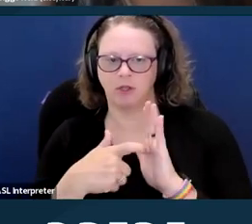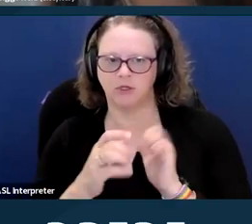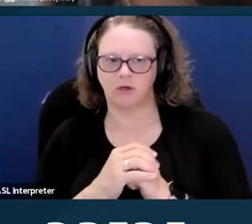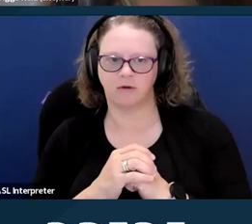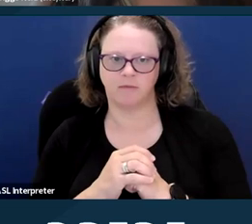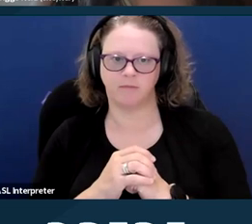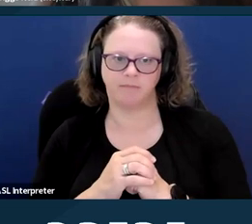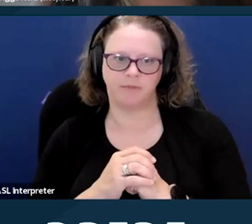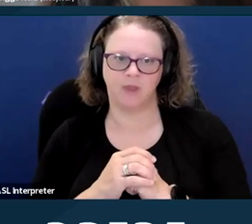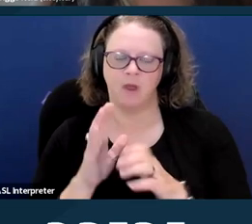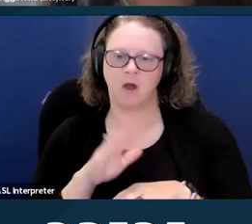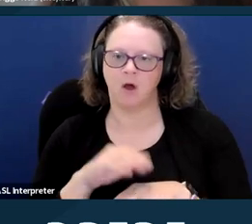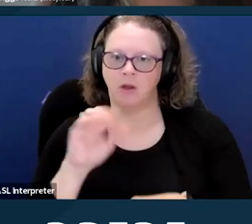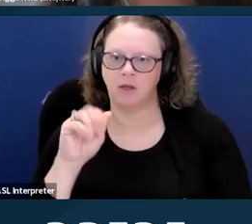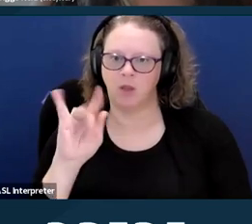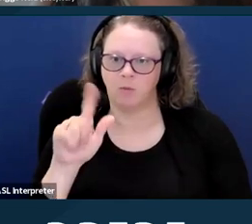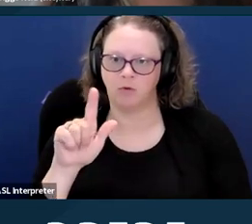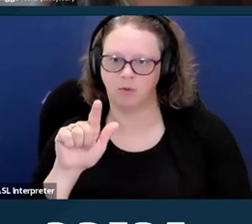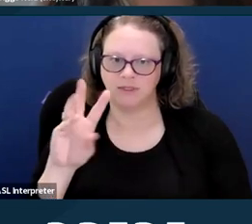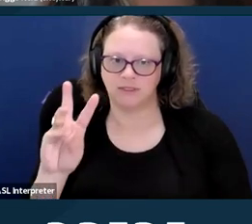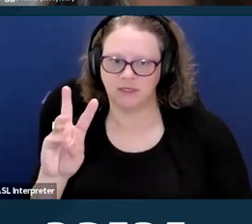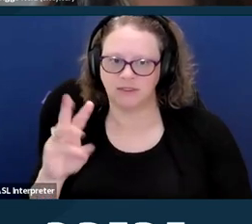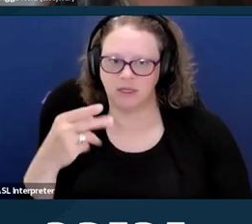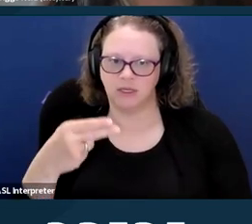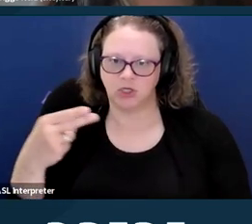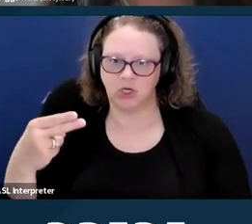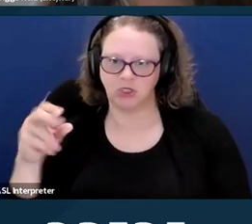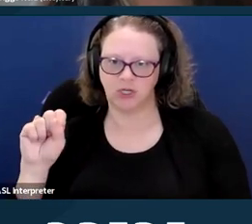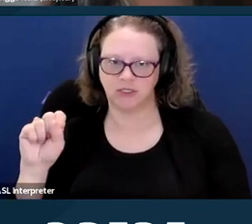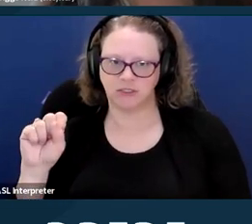So on April 26, HHS has finalized their rule